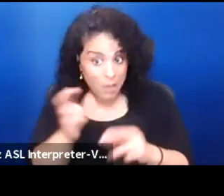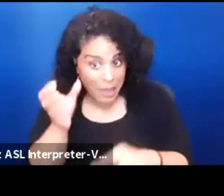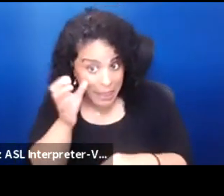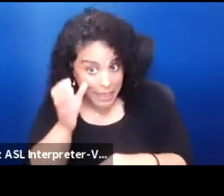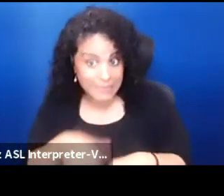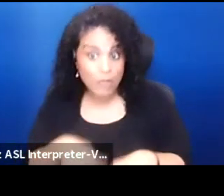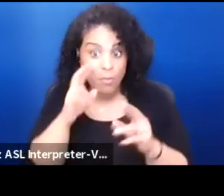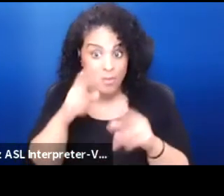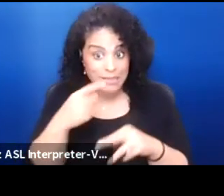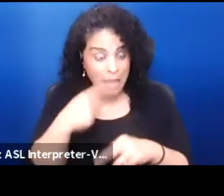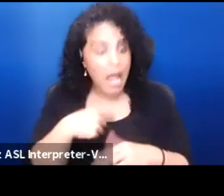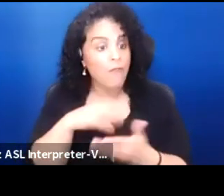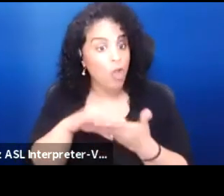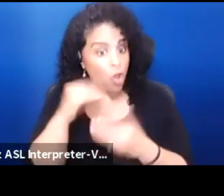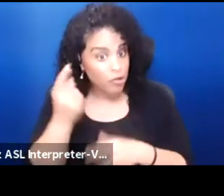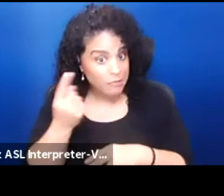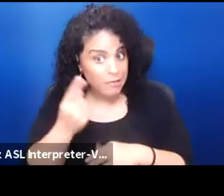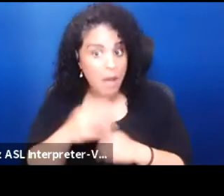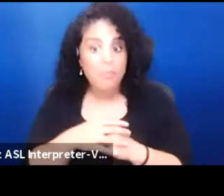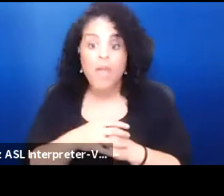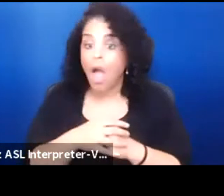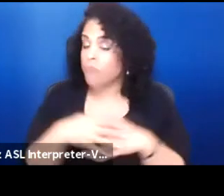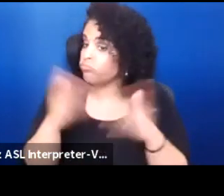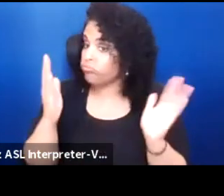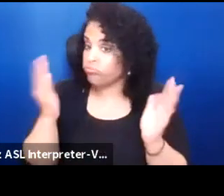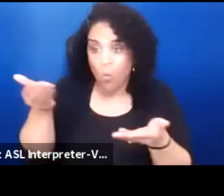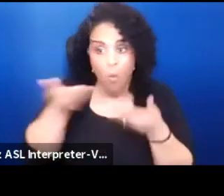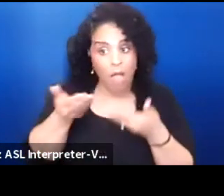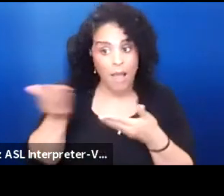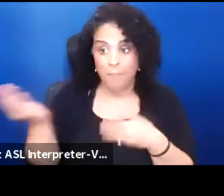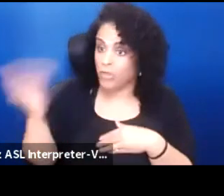I've learned something, you're welcome to come in. We're not that kind of people